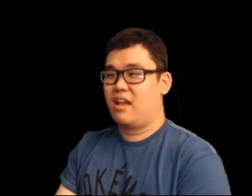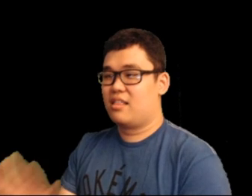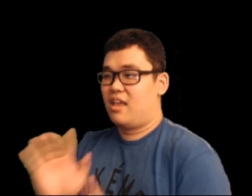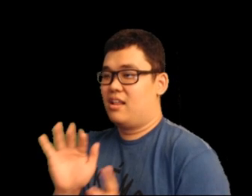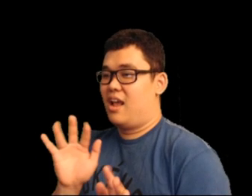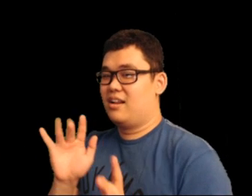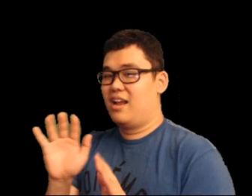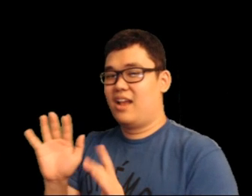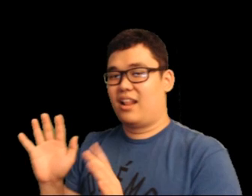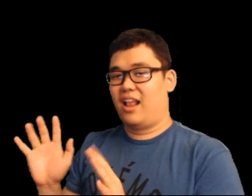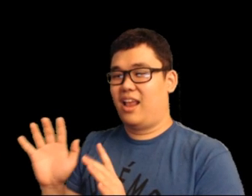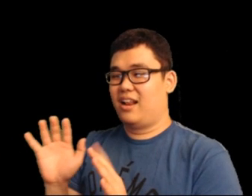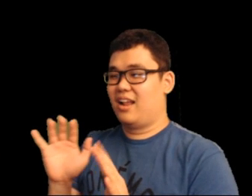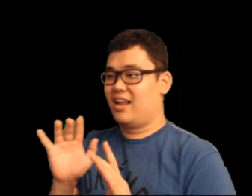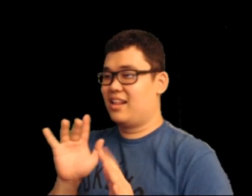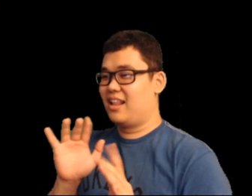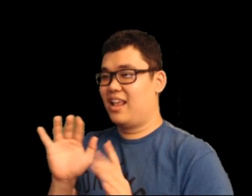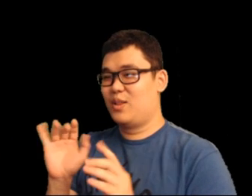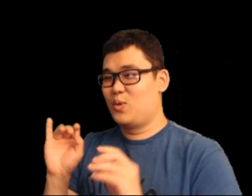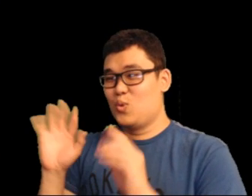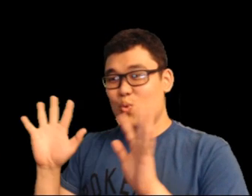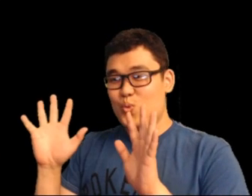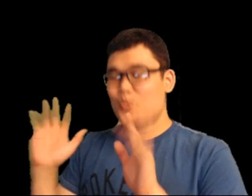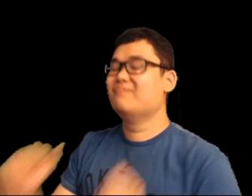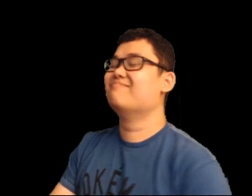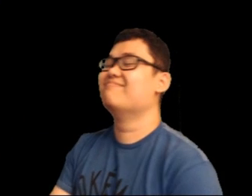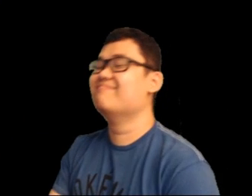🎻 Da, da, da, da, da, whoosh! 🎻 (That's what I always do with every game title.)